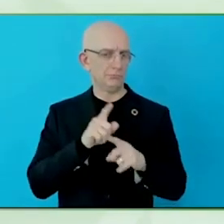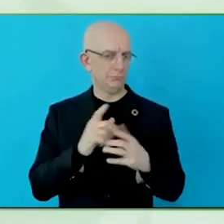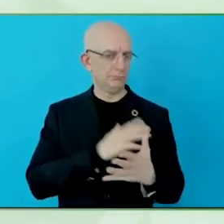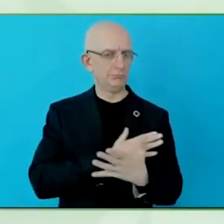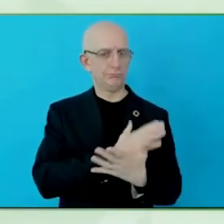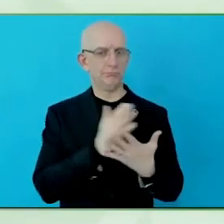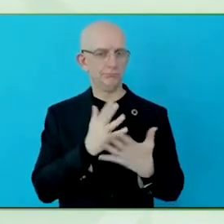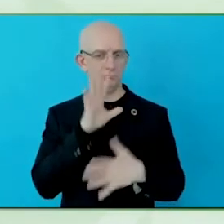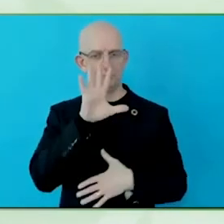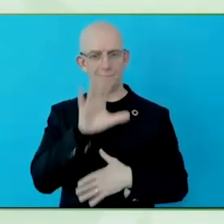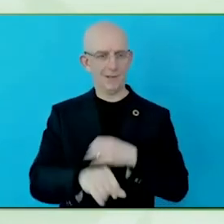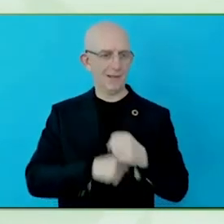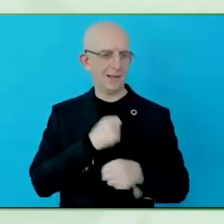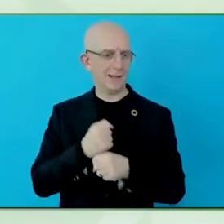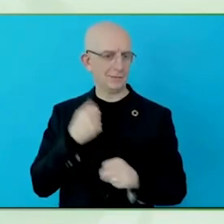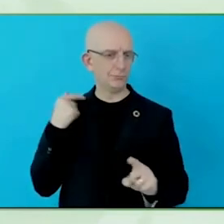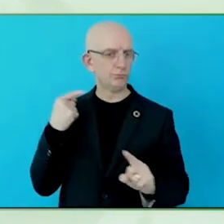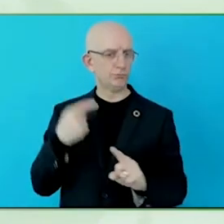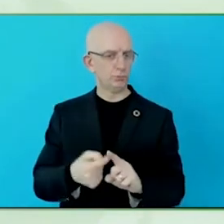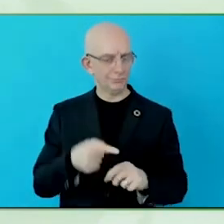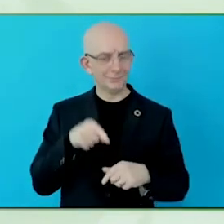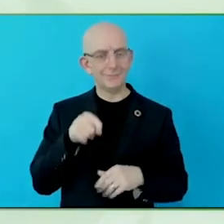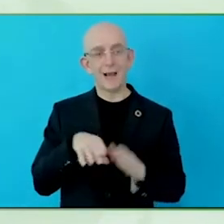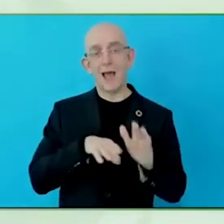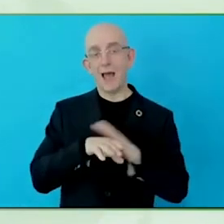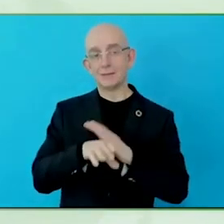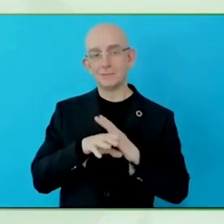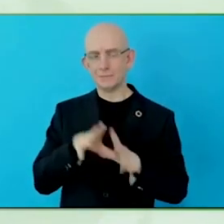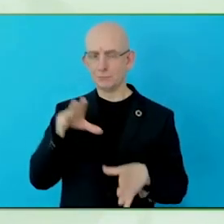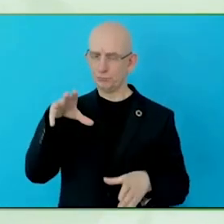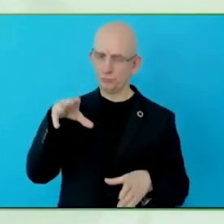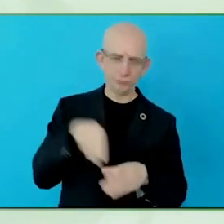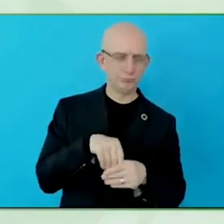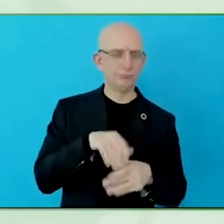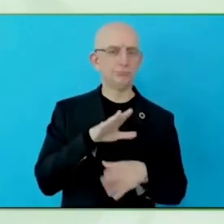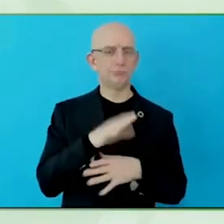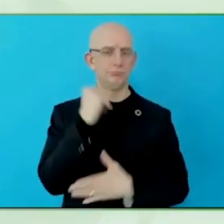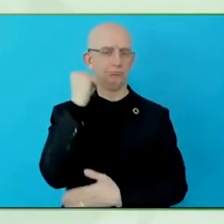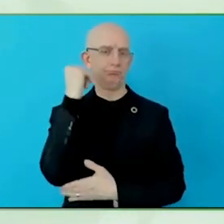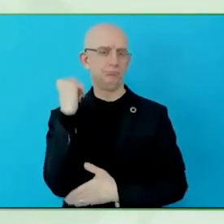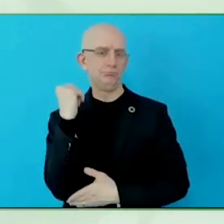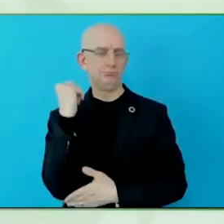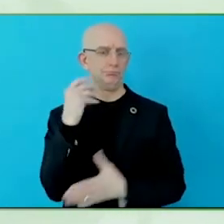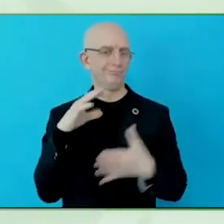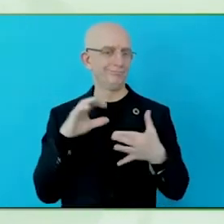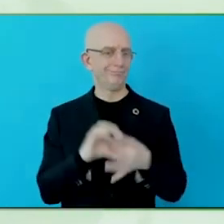to training, actually, everyone that joins Scotia Digital get on board with some kind of accessibility training.